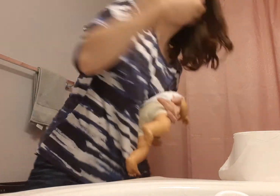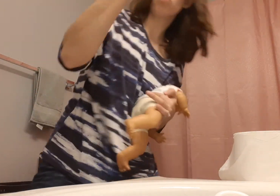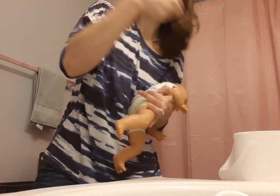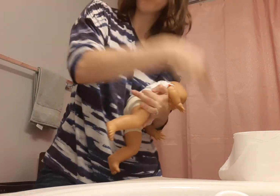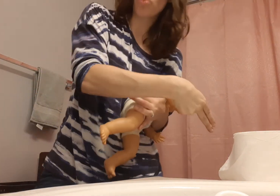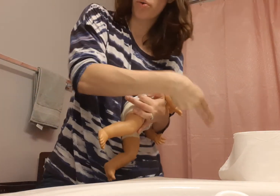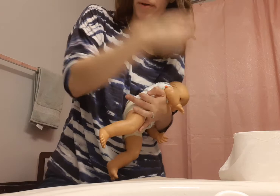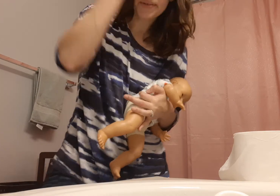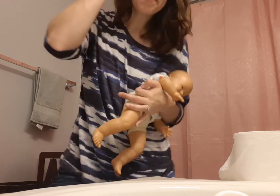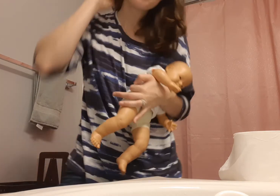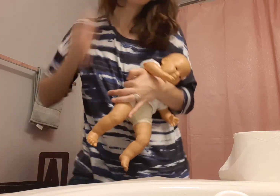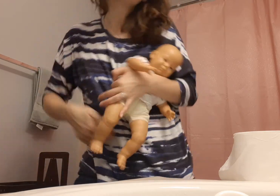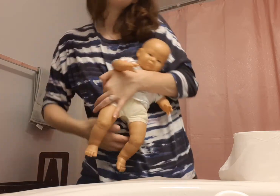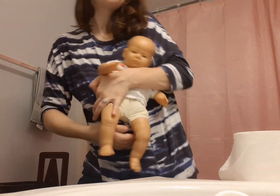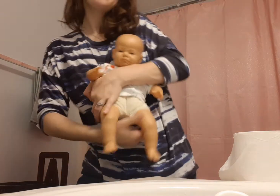And throw it away.